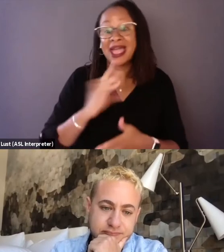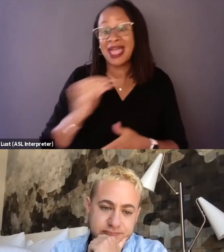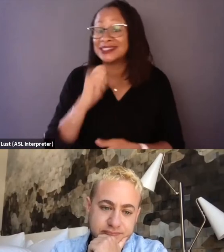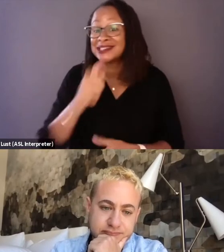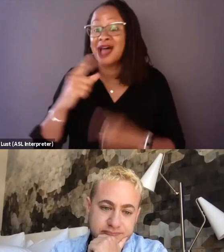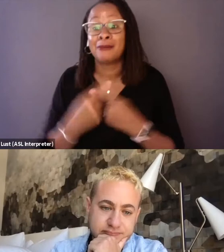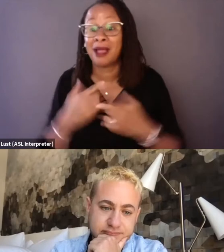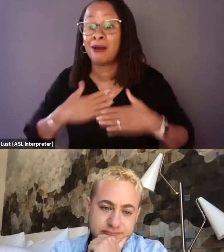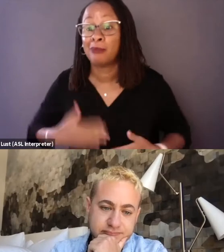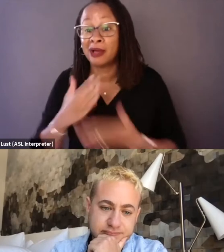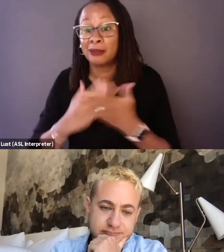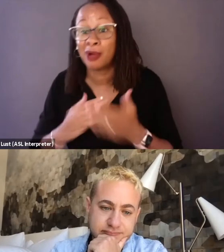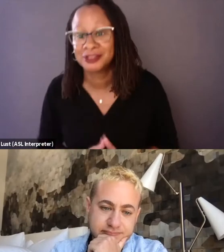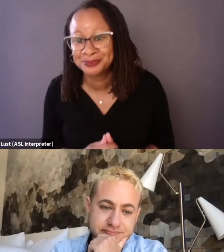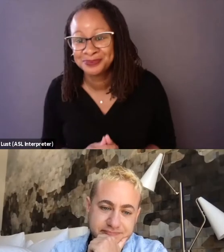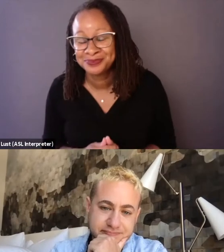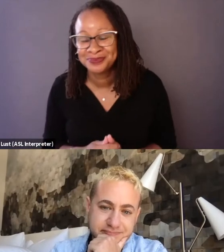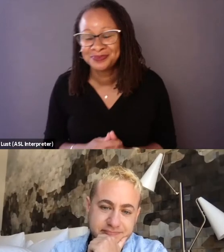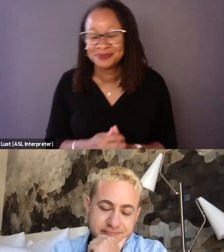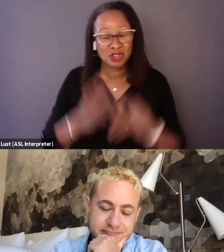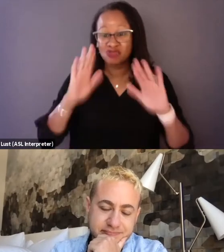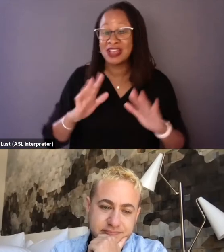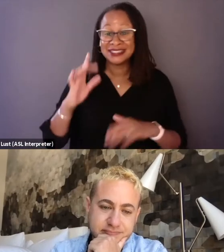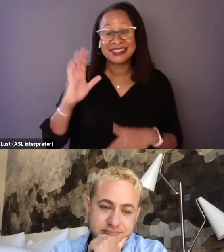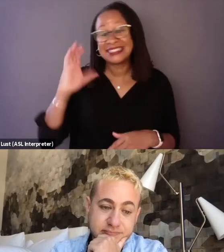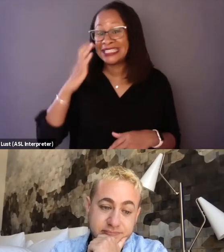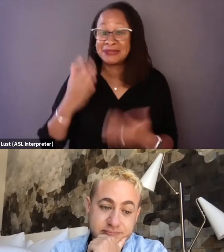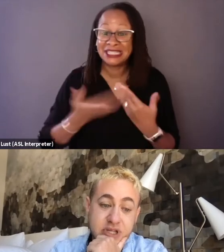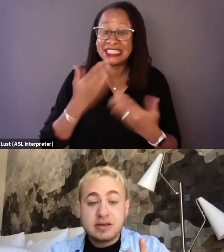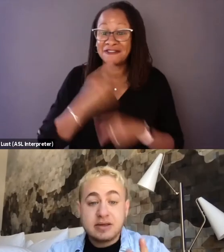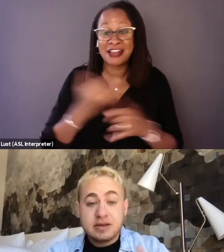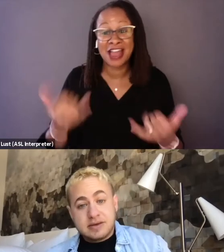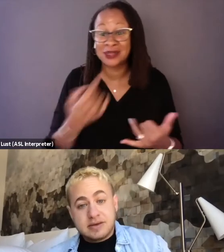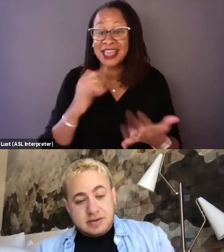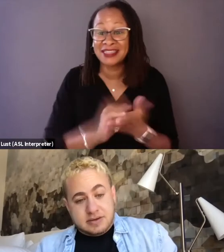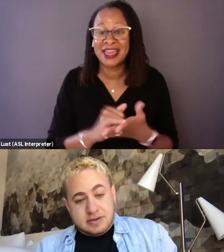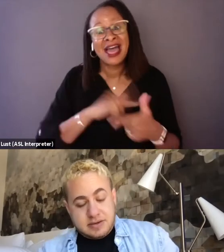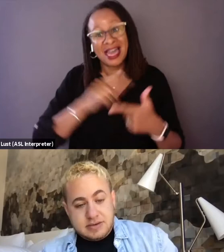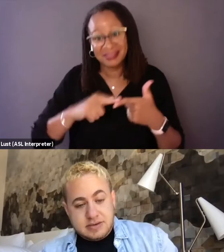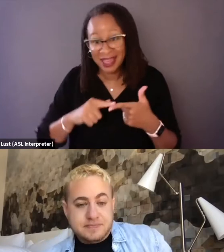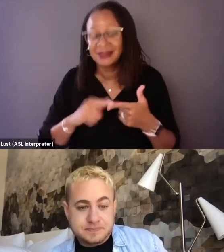Okay, great, it sounds very easy right now to say that, and then it was easy once